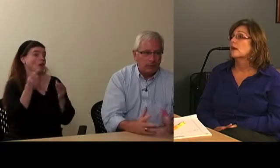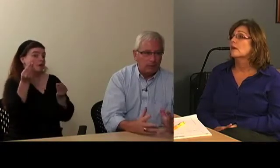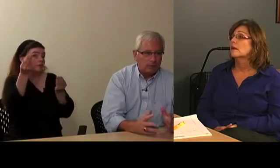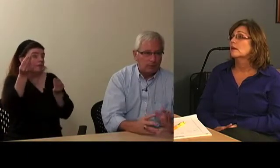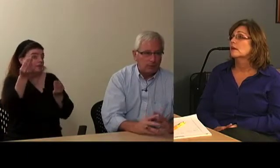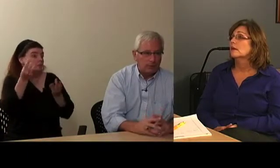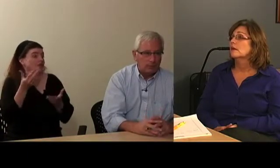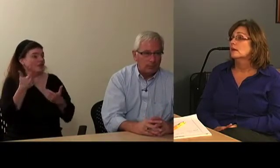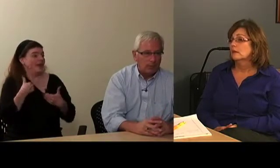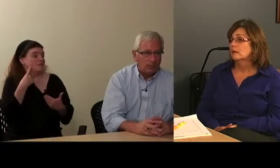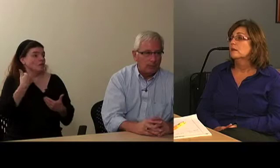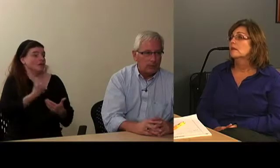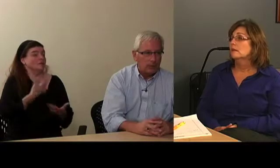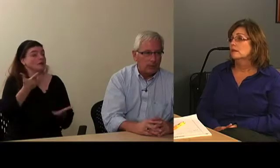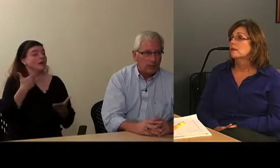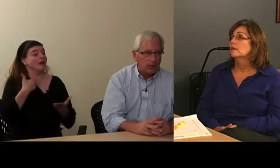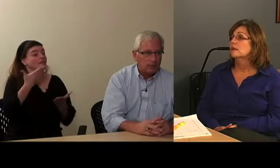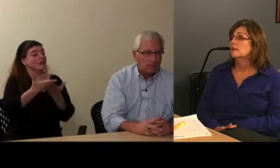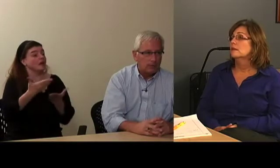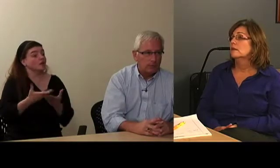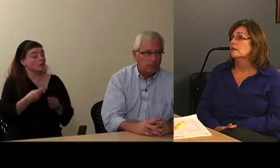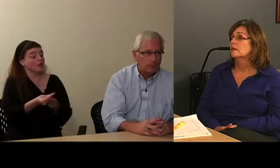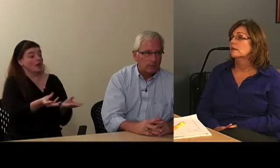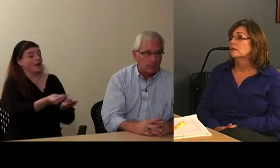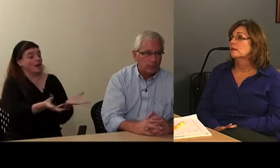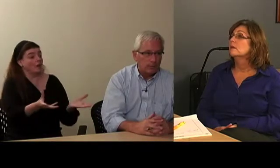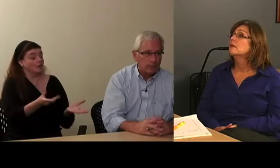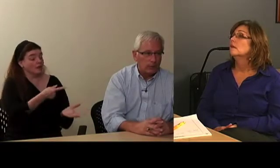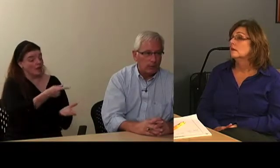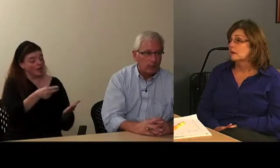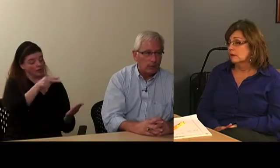Maybe even some documents, some handouts, resources so we can really show them